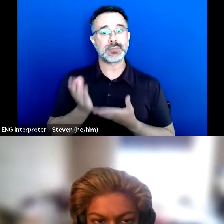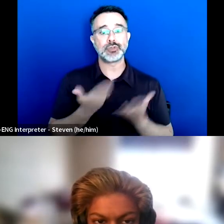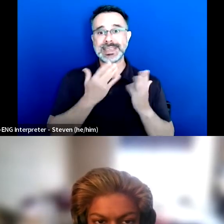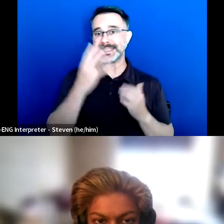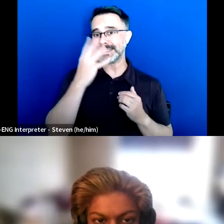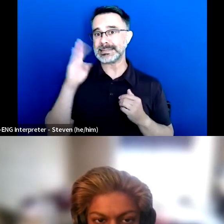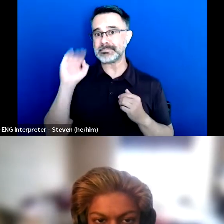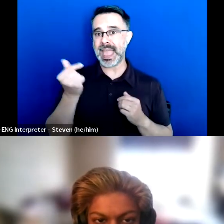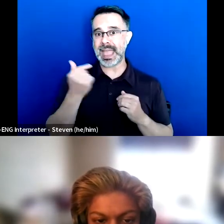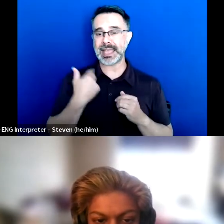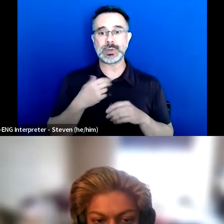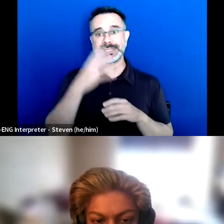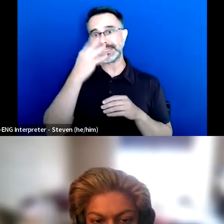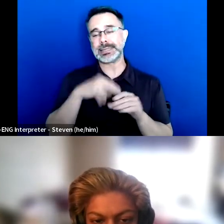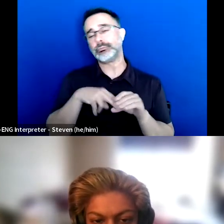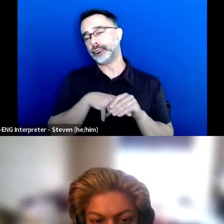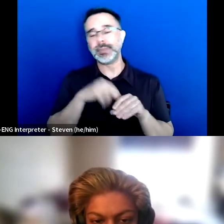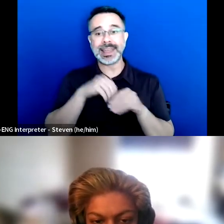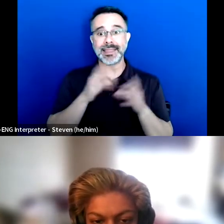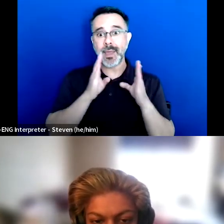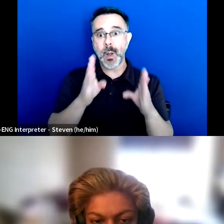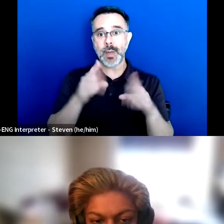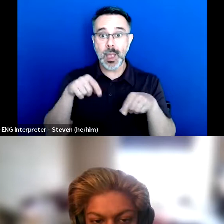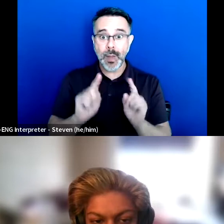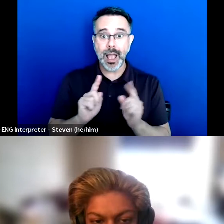in the hallways while they're doing their projects.